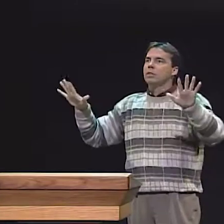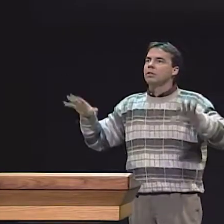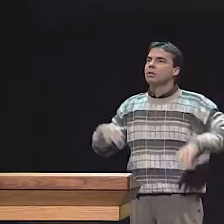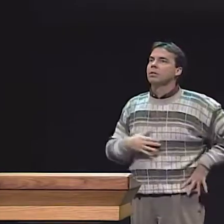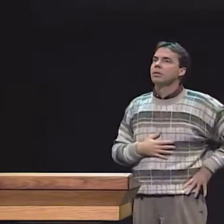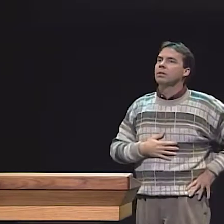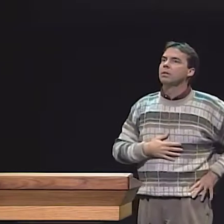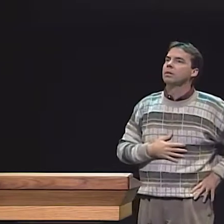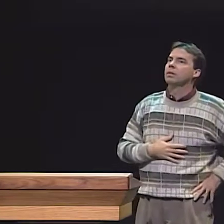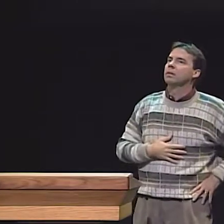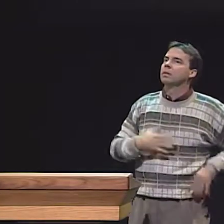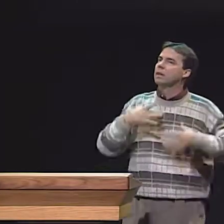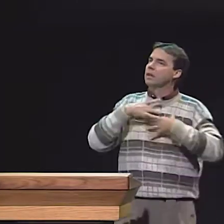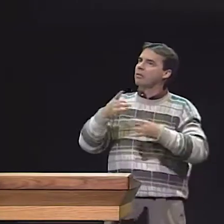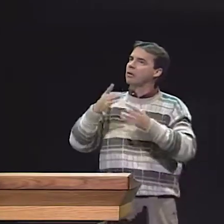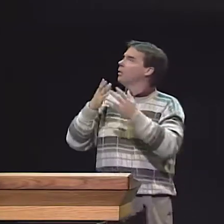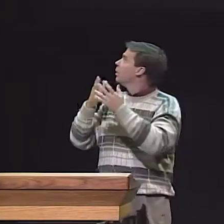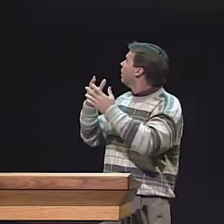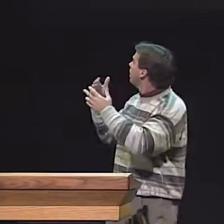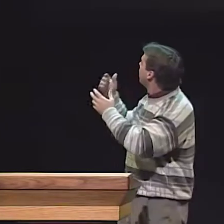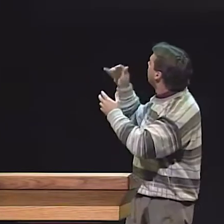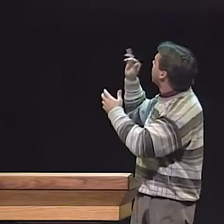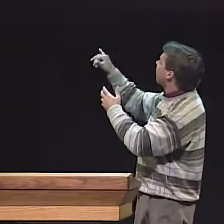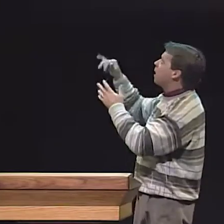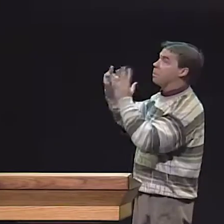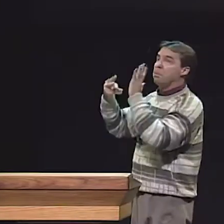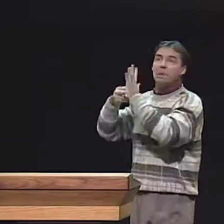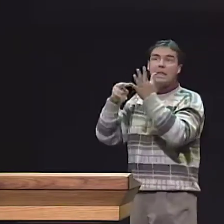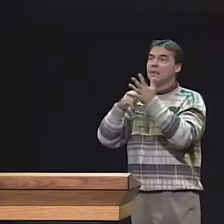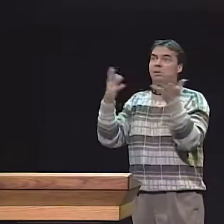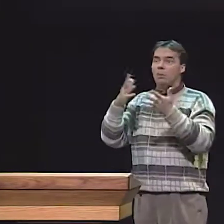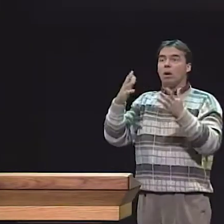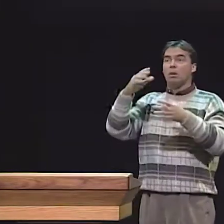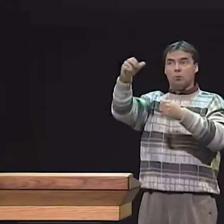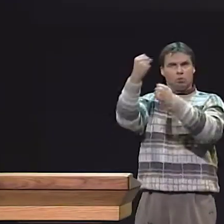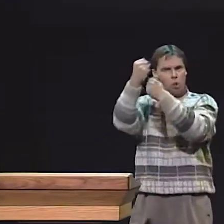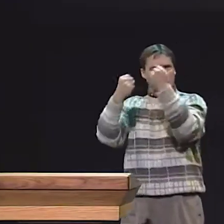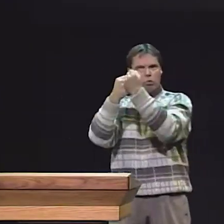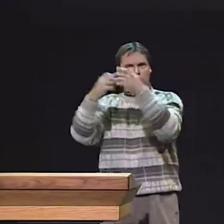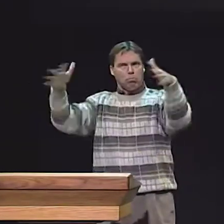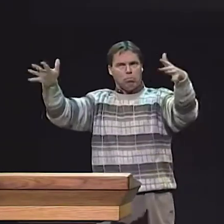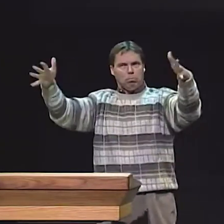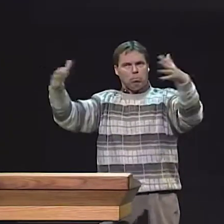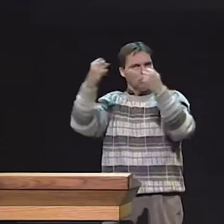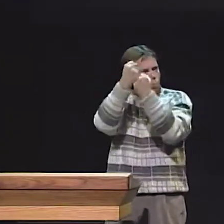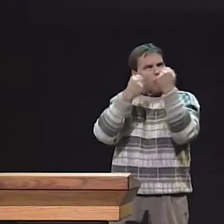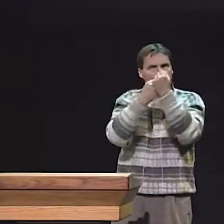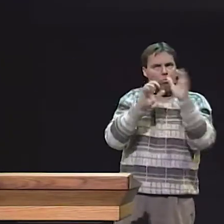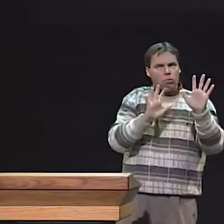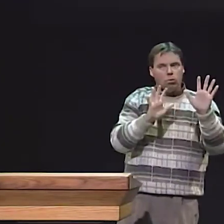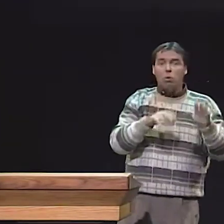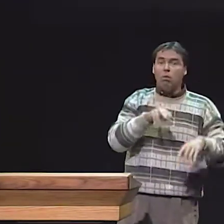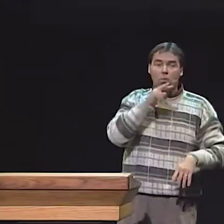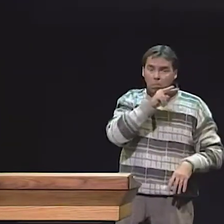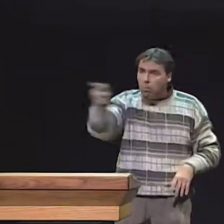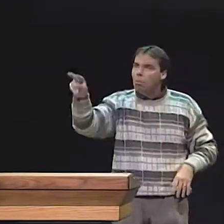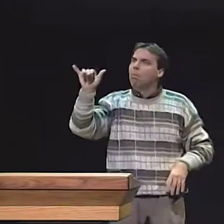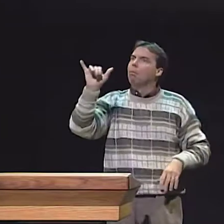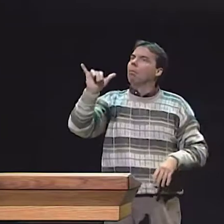SO, IT SEEMS THEY REACHED THE MAXIMUM FOR EFFICIENCY THAT THE TEST STUDIED,